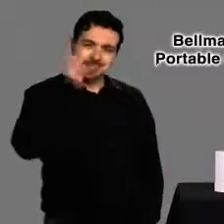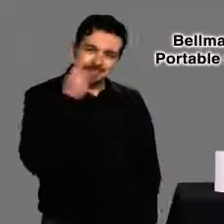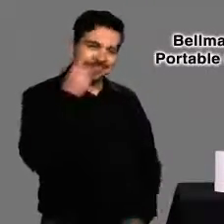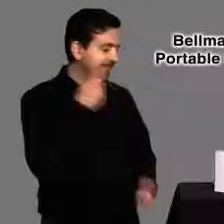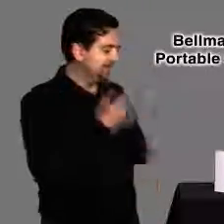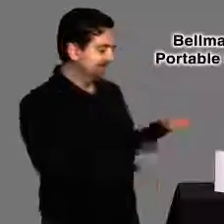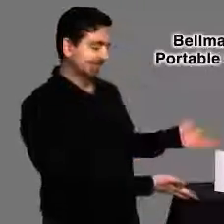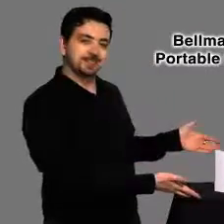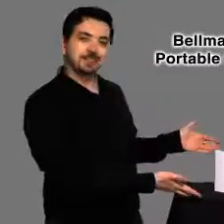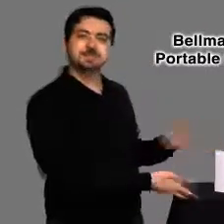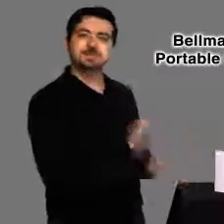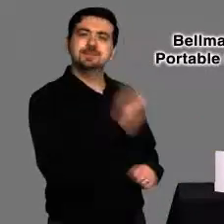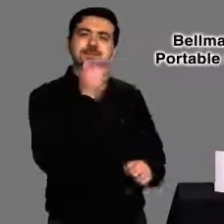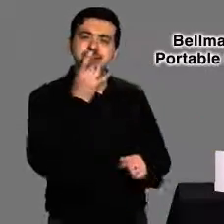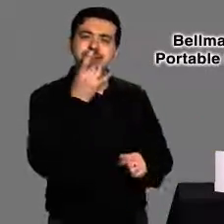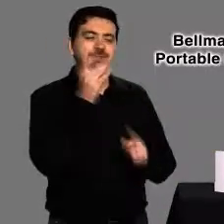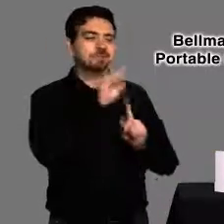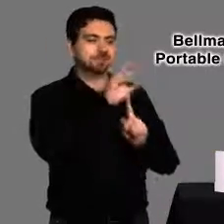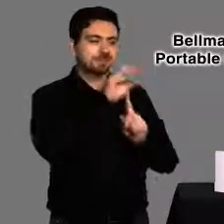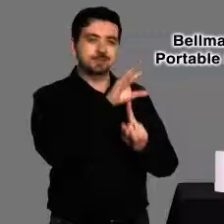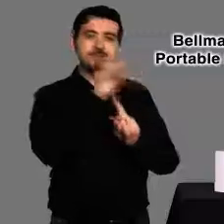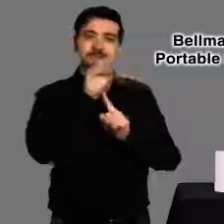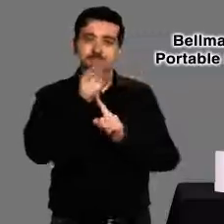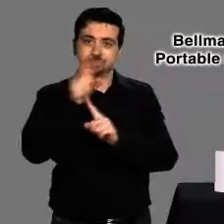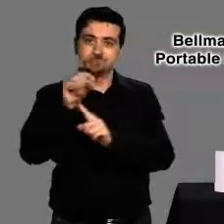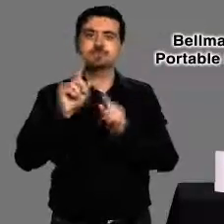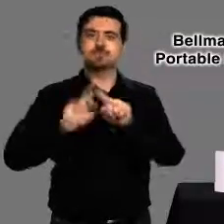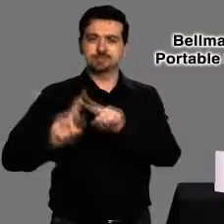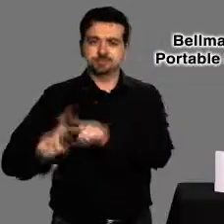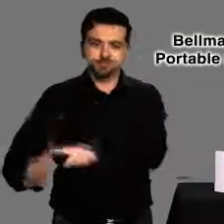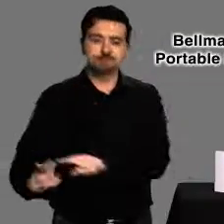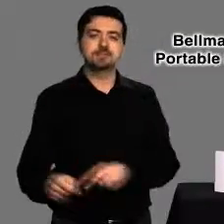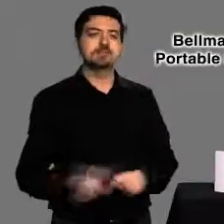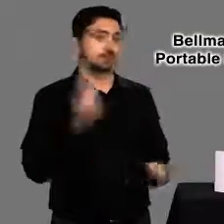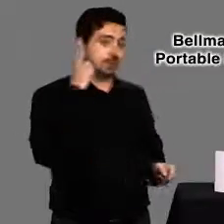This receiver's coloured flashing lights will let you know which transmitter is alerting you.